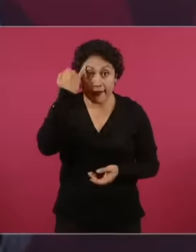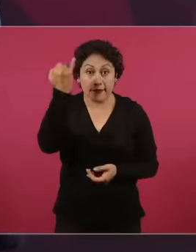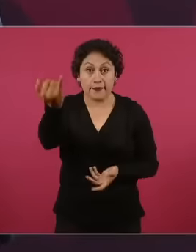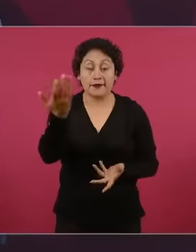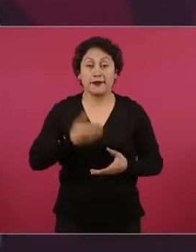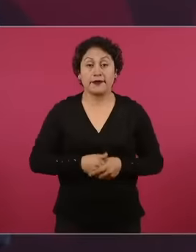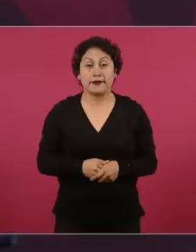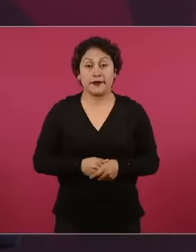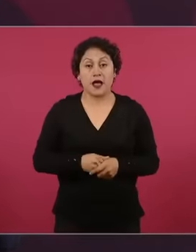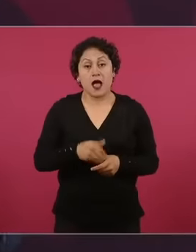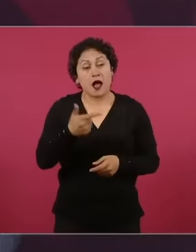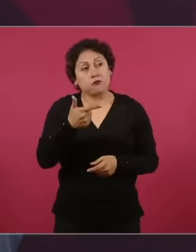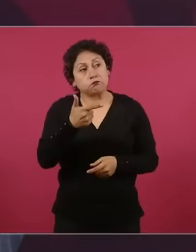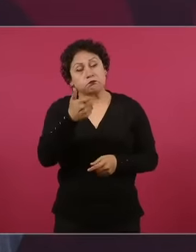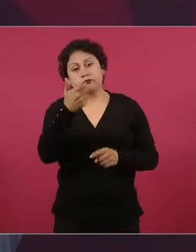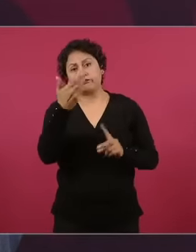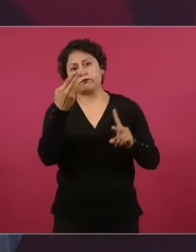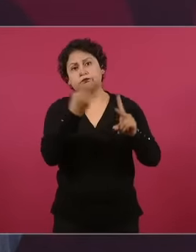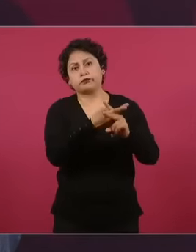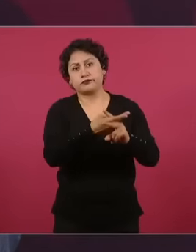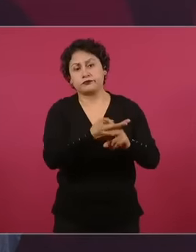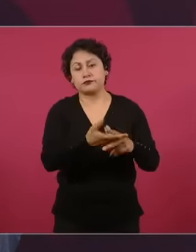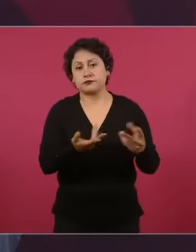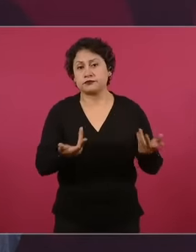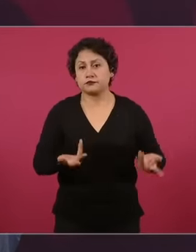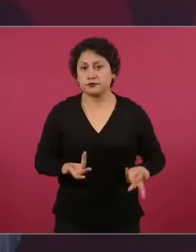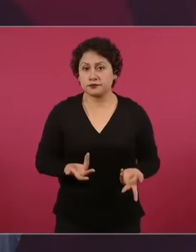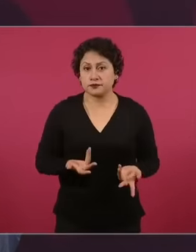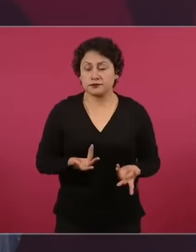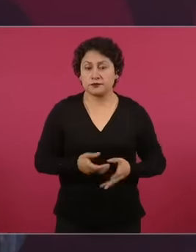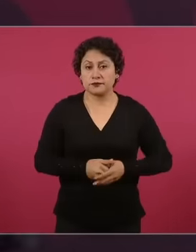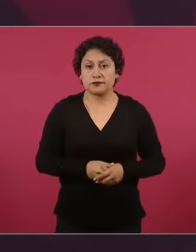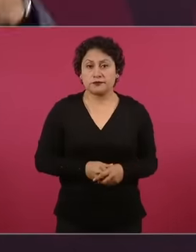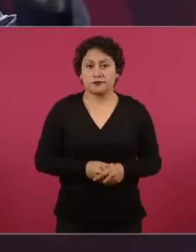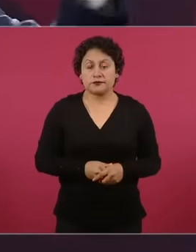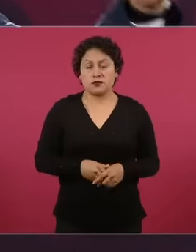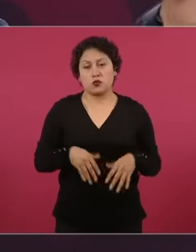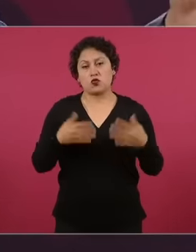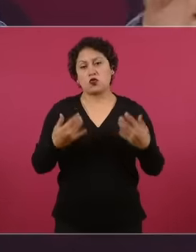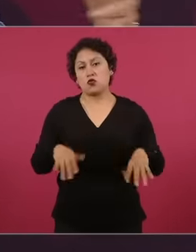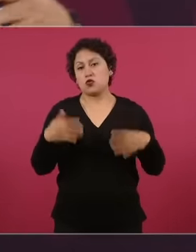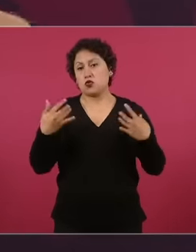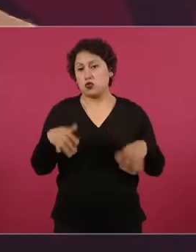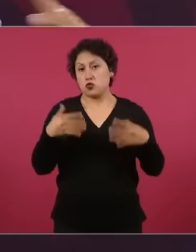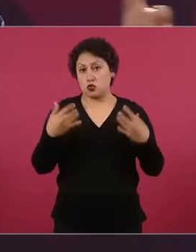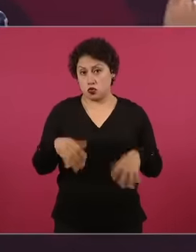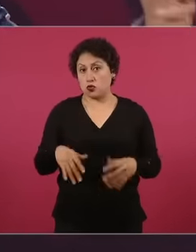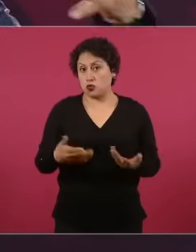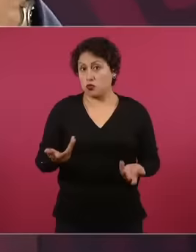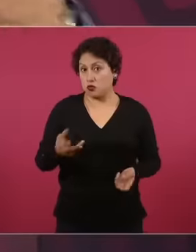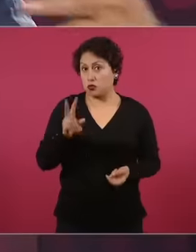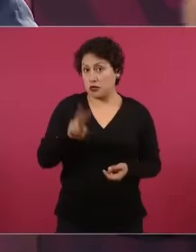murdered by the damage that that bullet would have caused